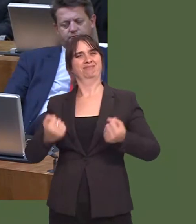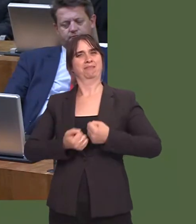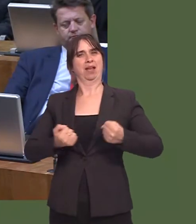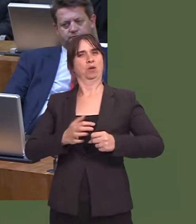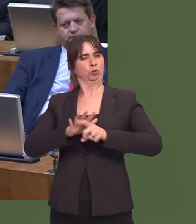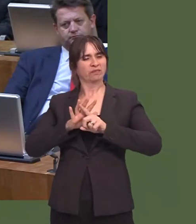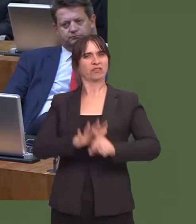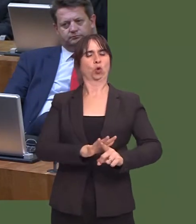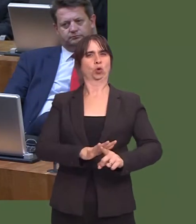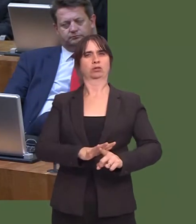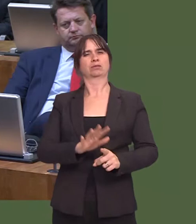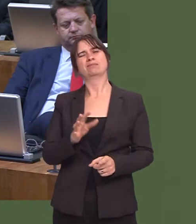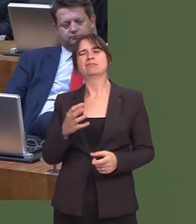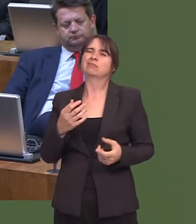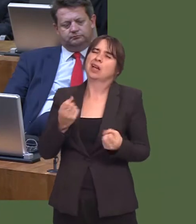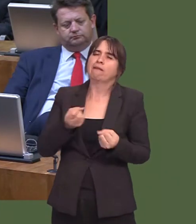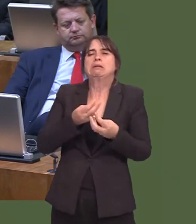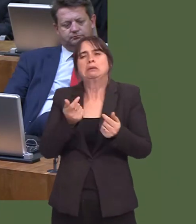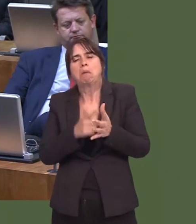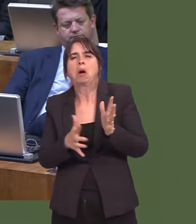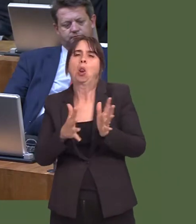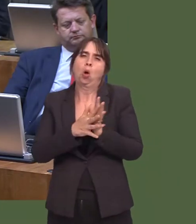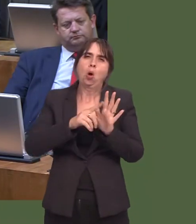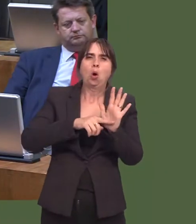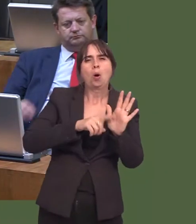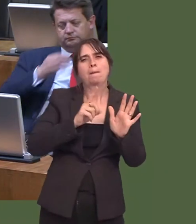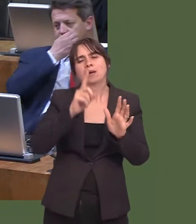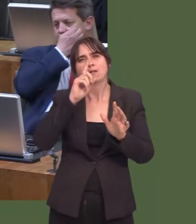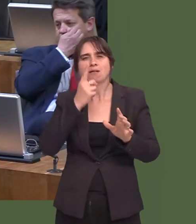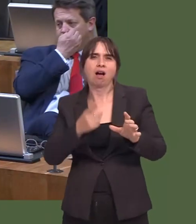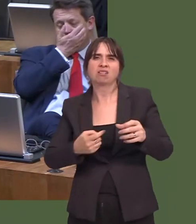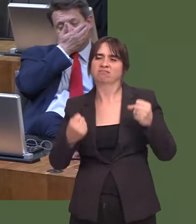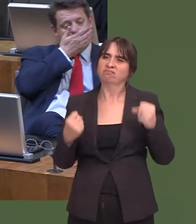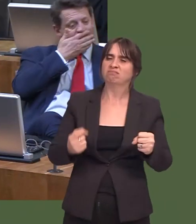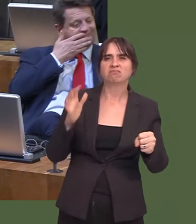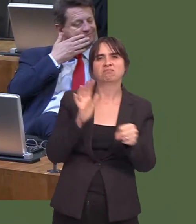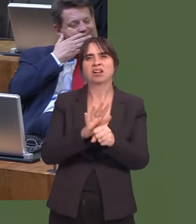The Assembly does have some legislative competence, but itís quite limited and limited to consumer protection.